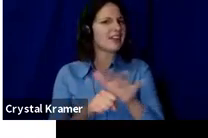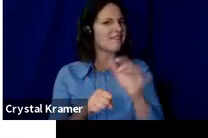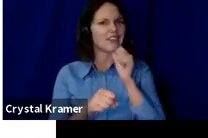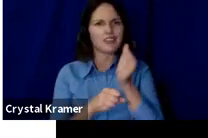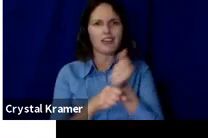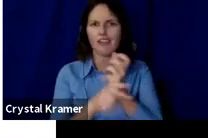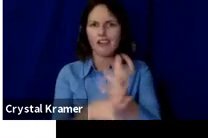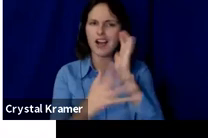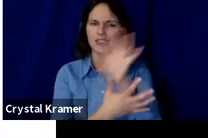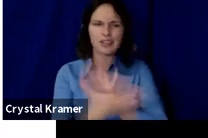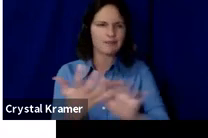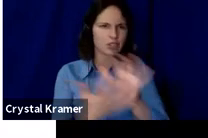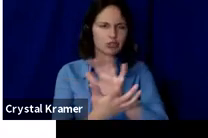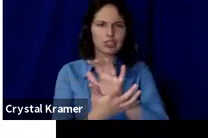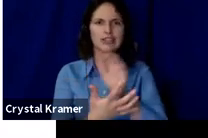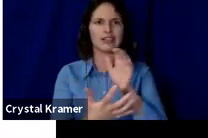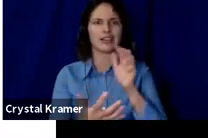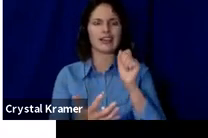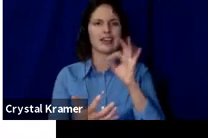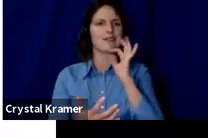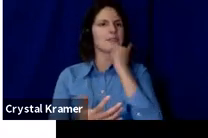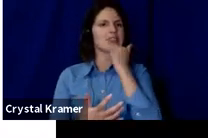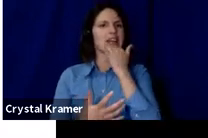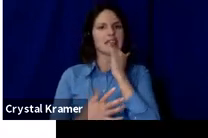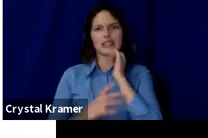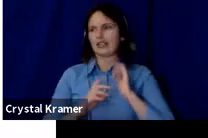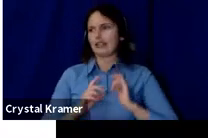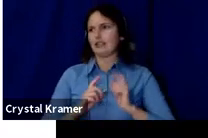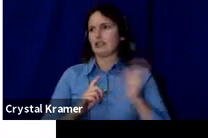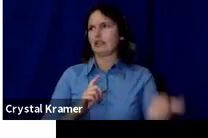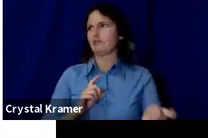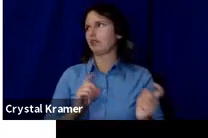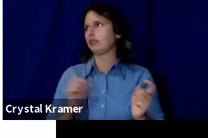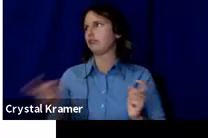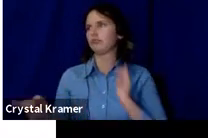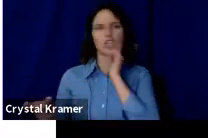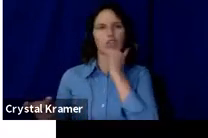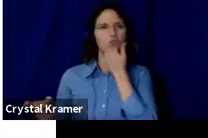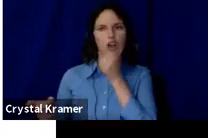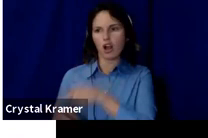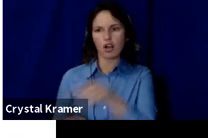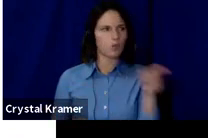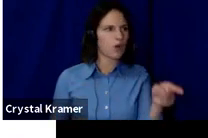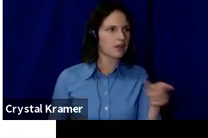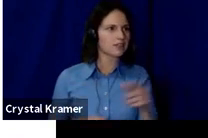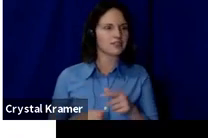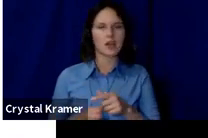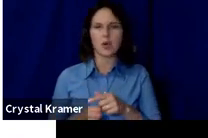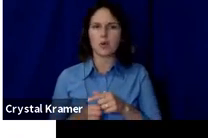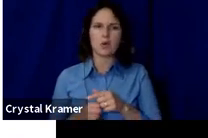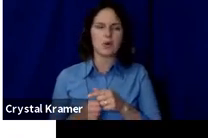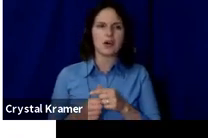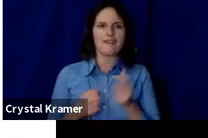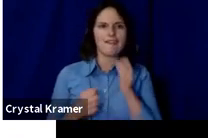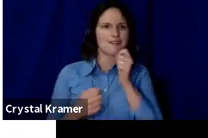like give in the wrong space or not divide their funds so that you don't make the goals